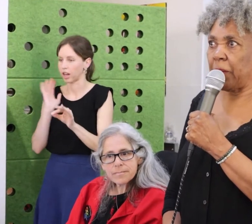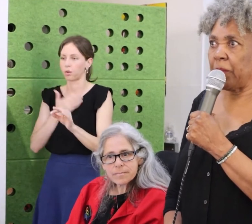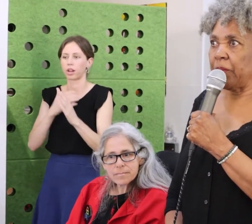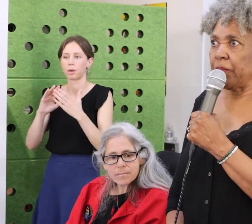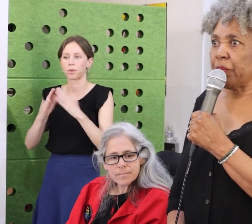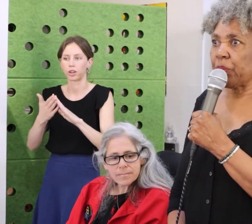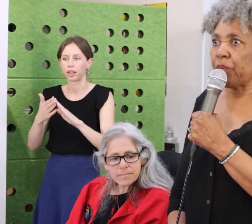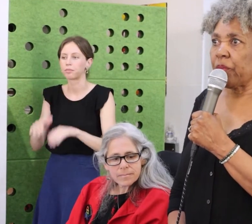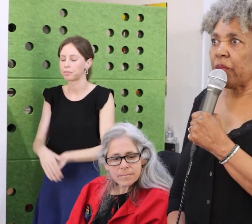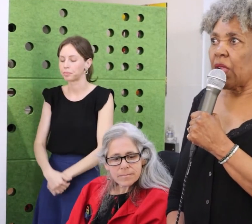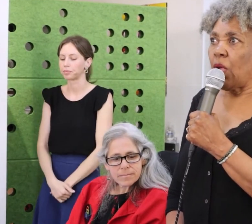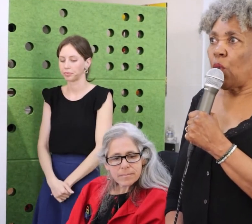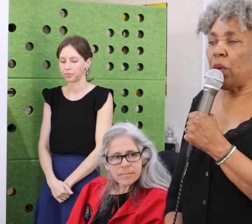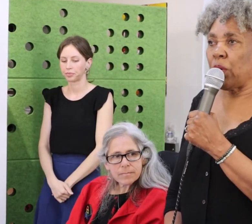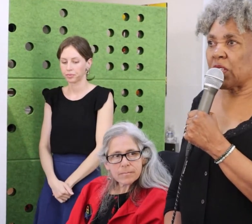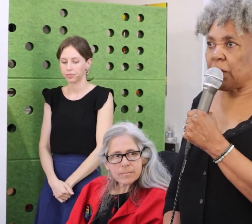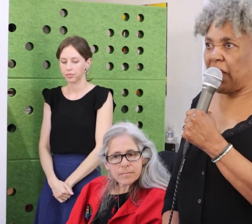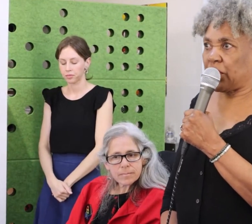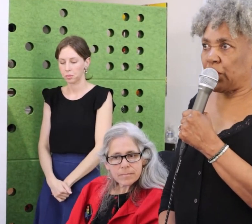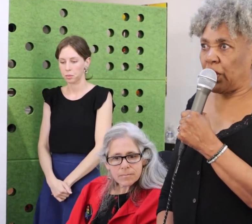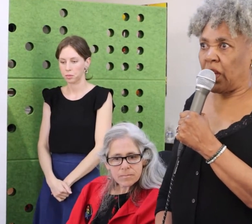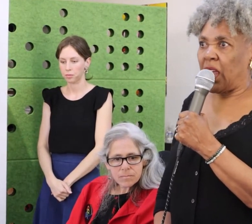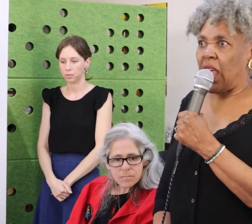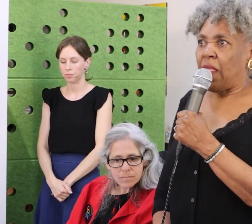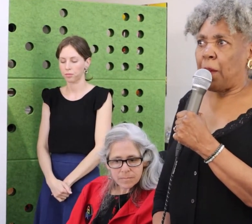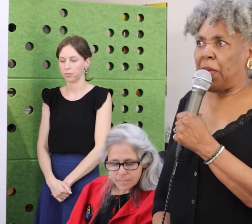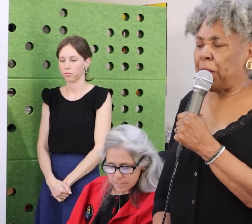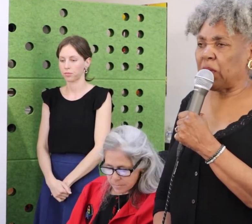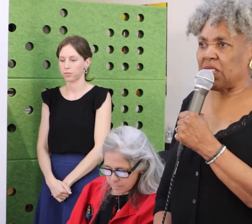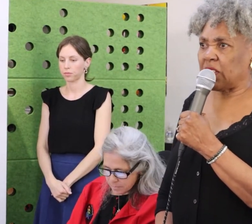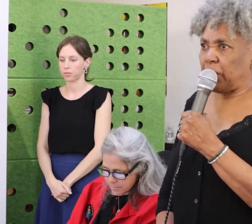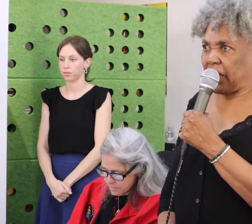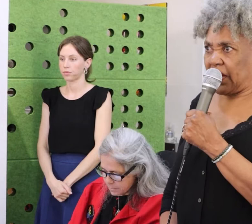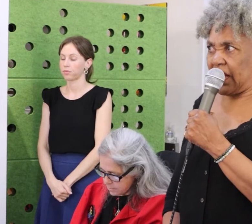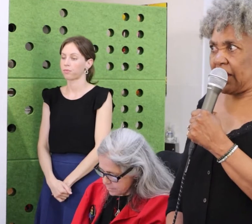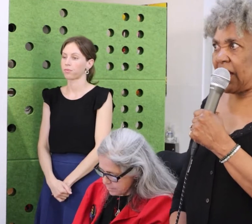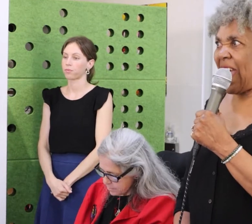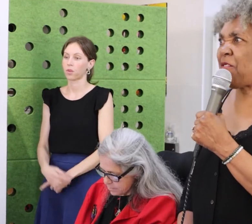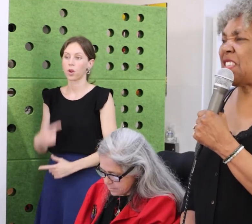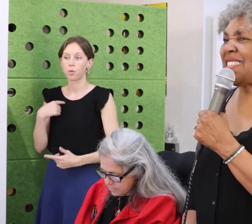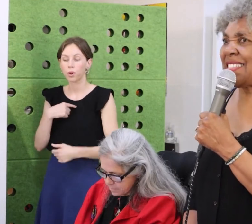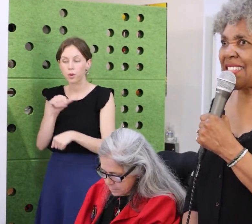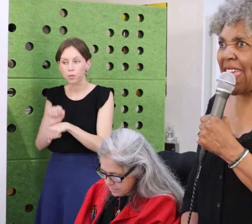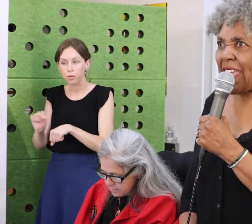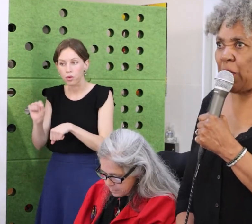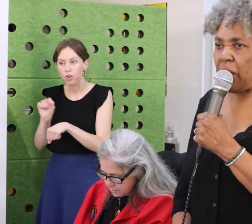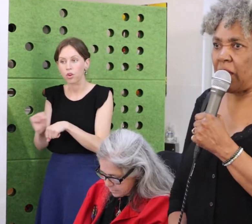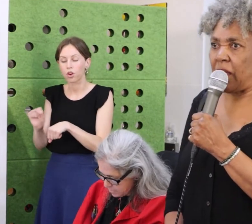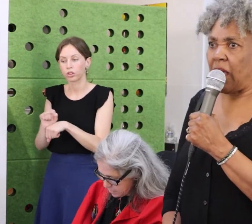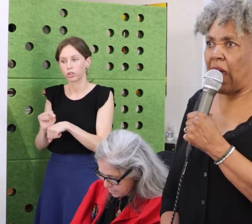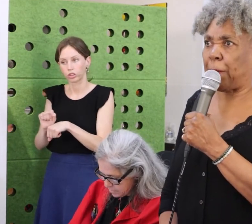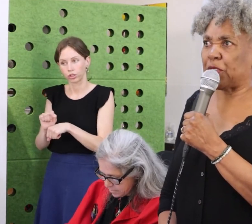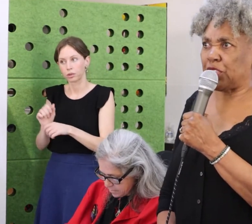performance art, music, tactile, written, or immersive art,